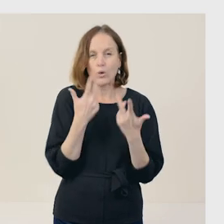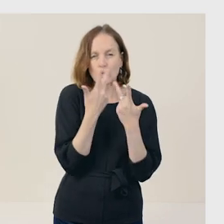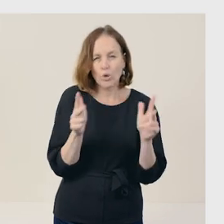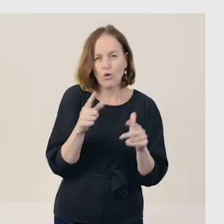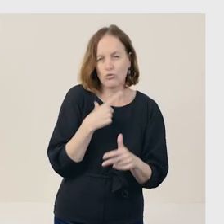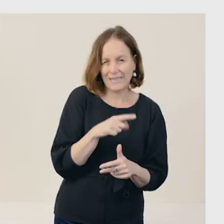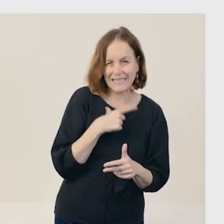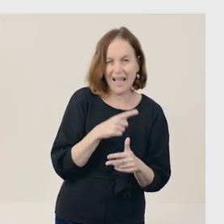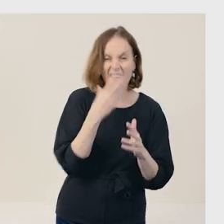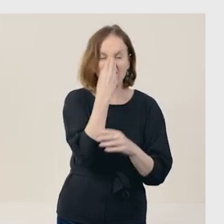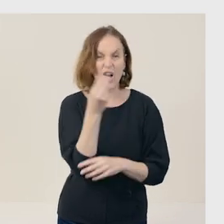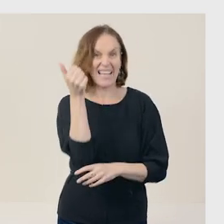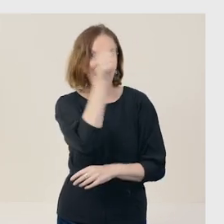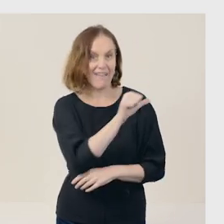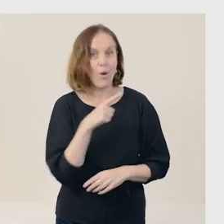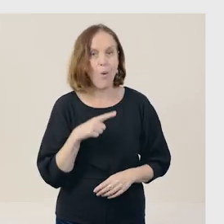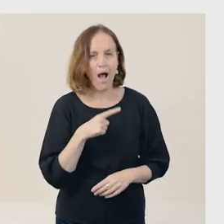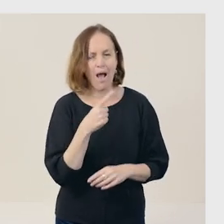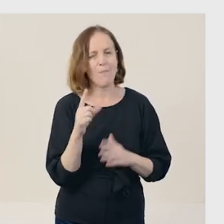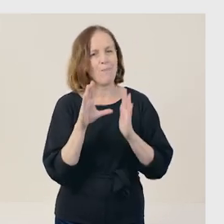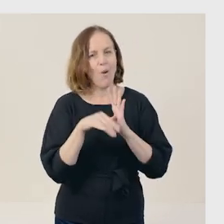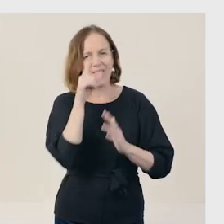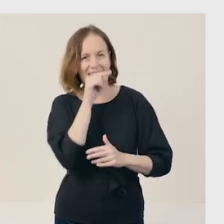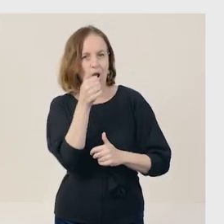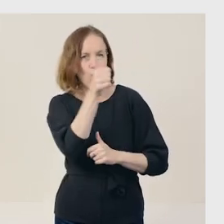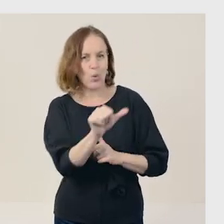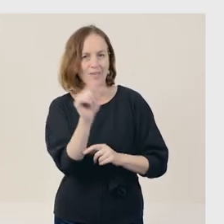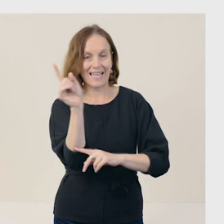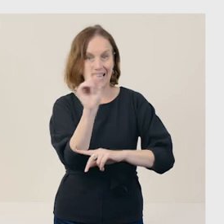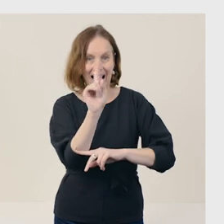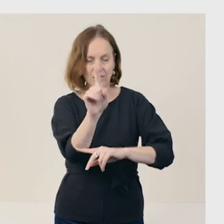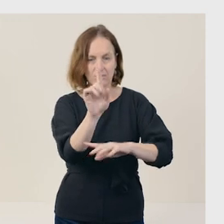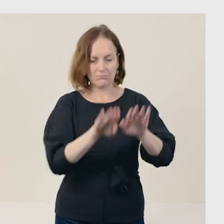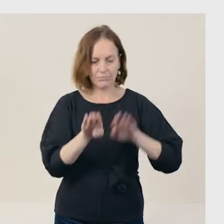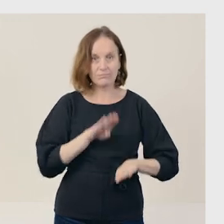Foxes are clever, because they can use their bushy tails to double back on their tracks.